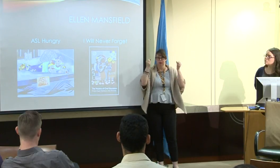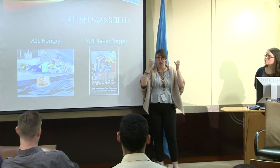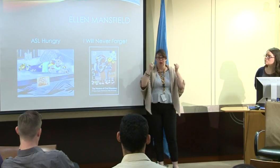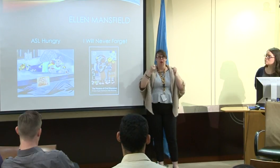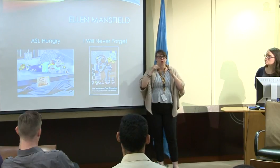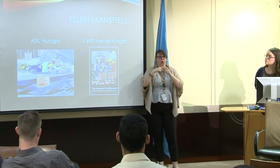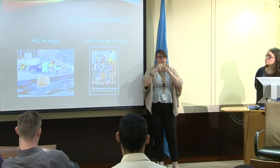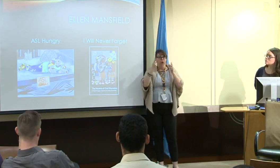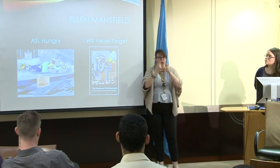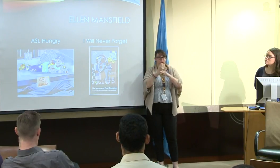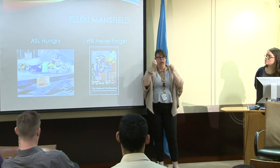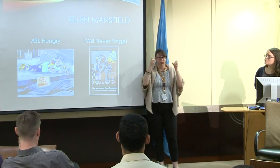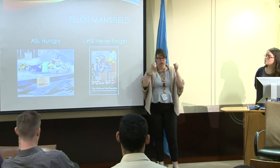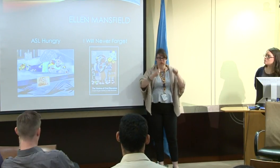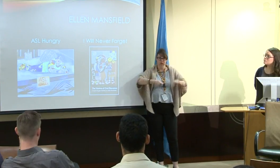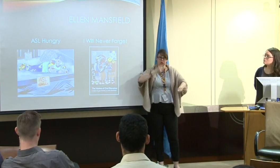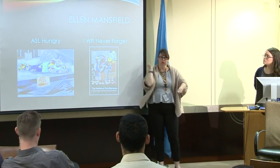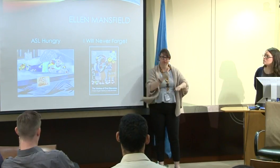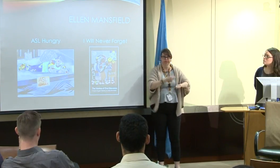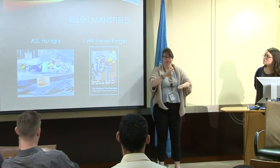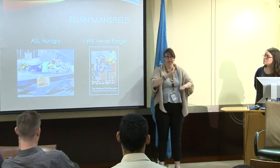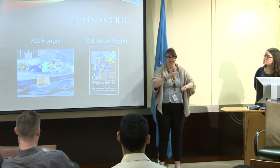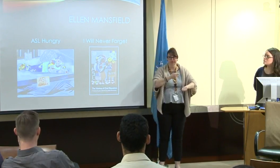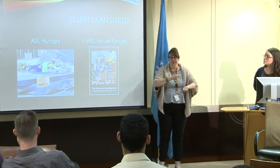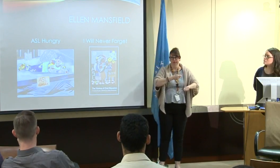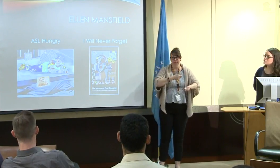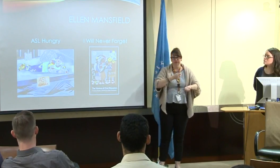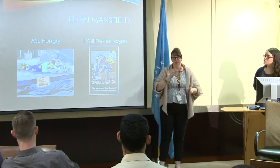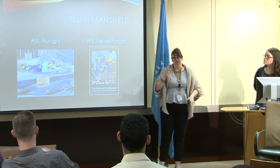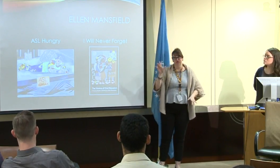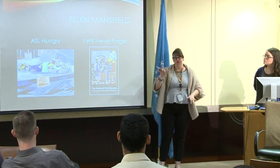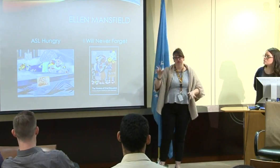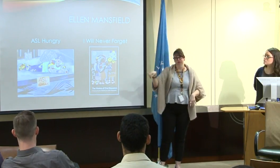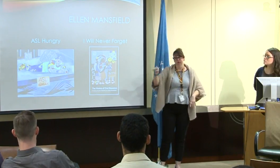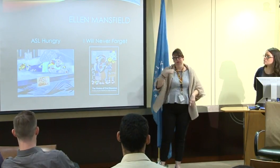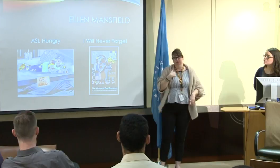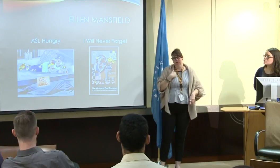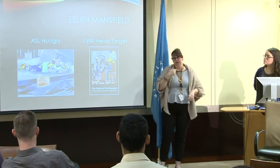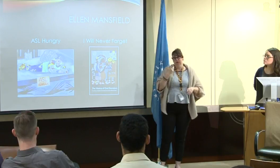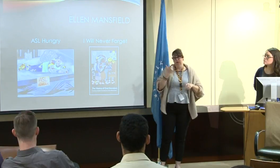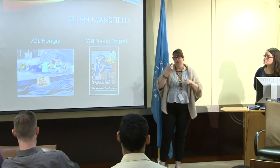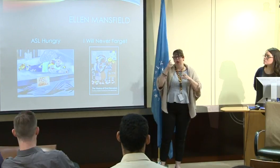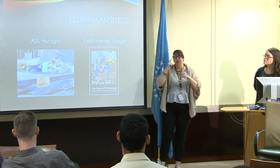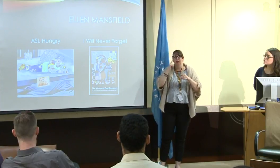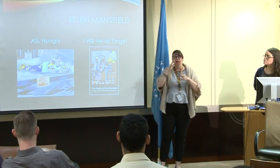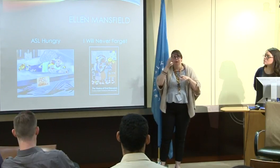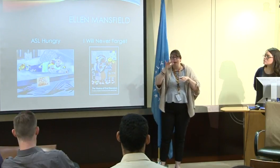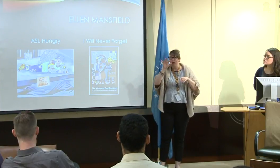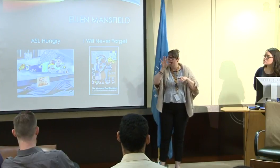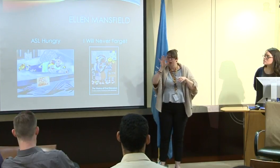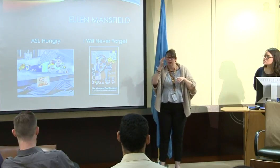that I went to, I heard that there were the days where classes before me had gone